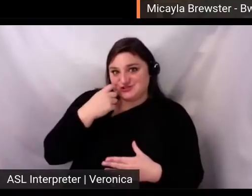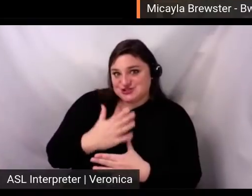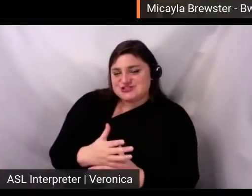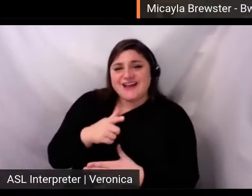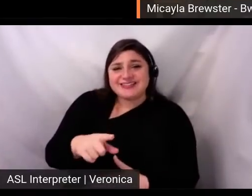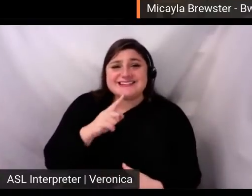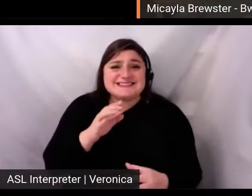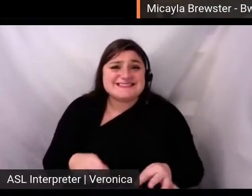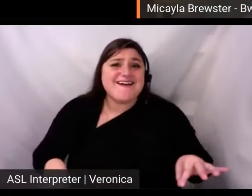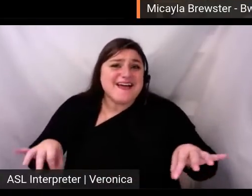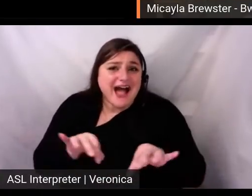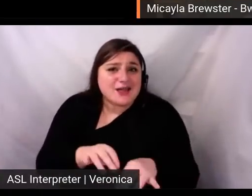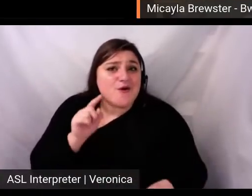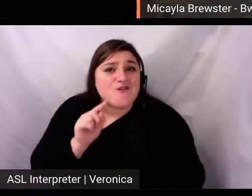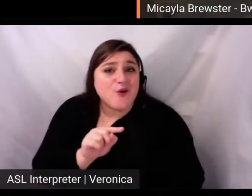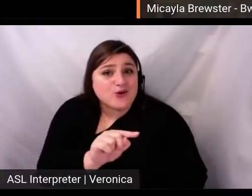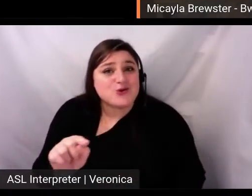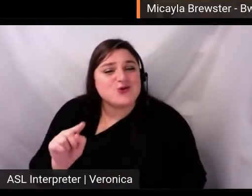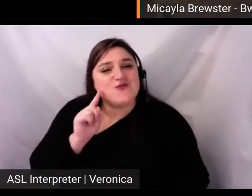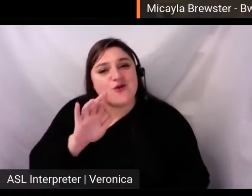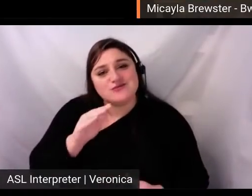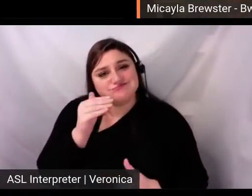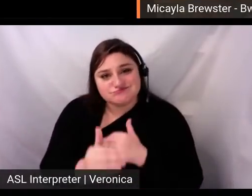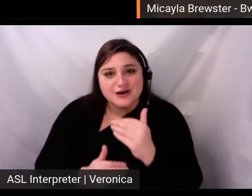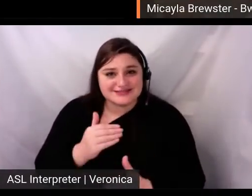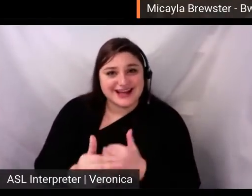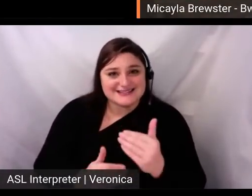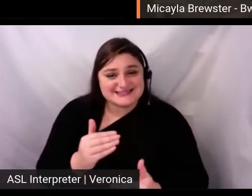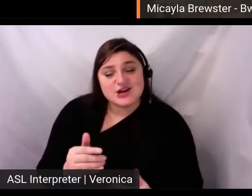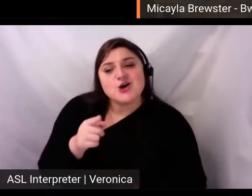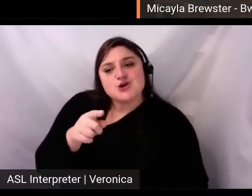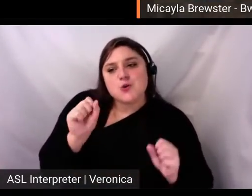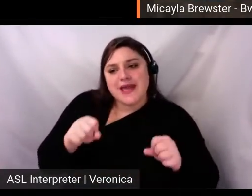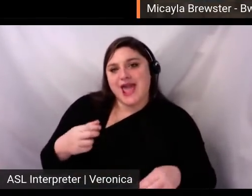continue programming. You know, you can take this and utilize it in